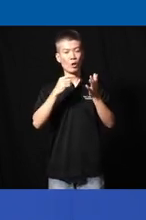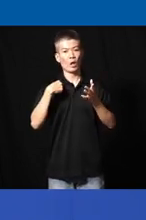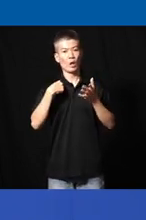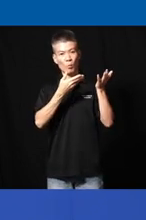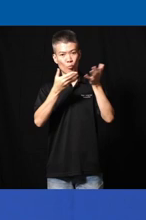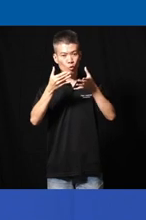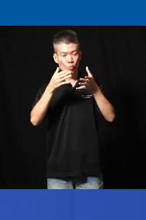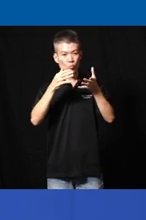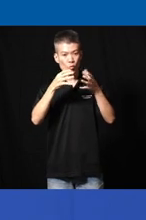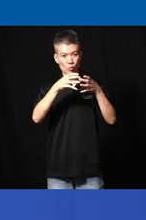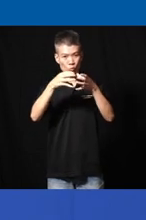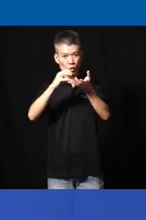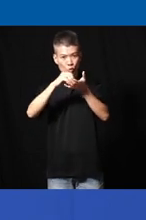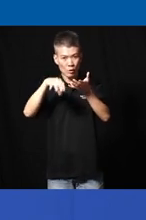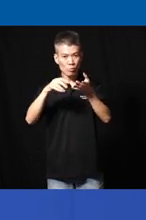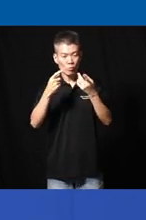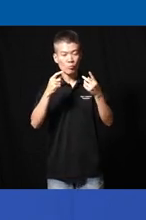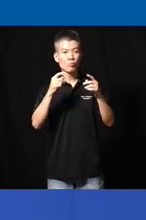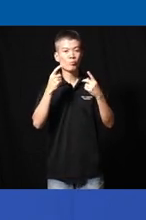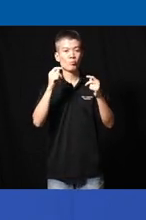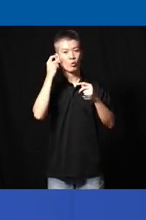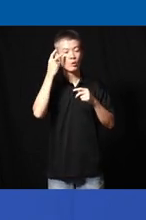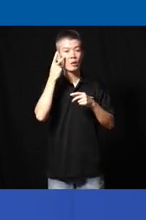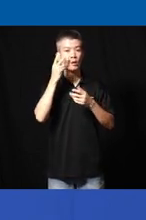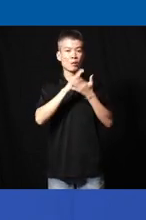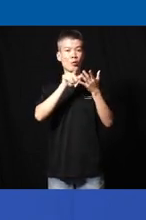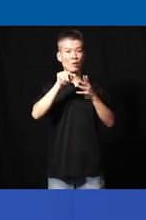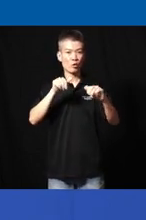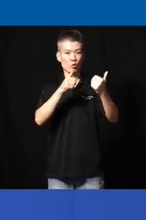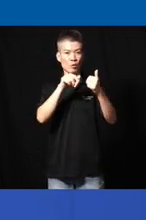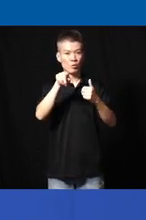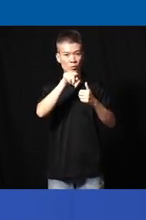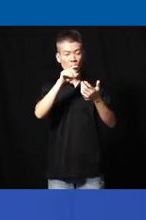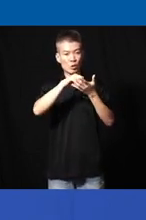group of students to trying to um you know look at some of the challenges that there are students